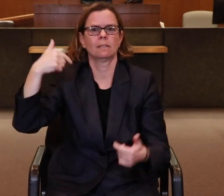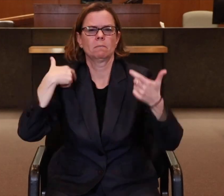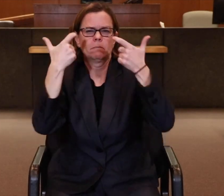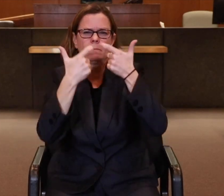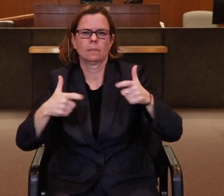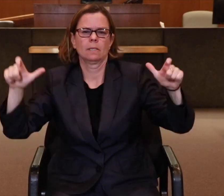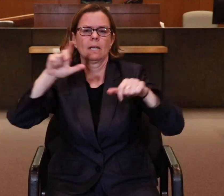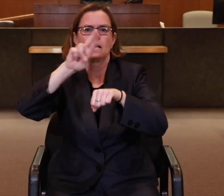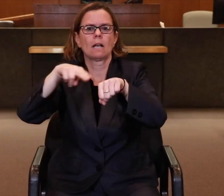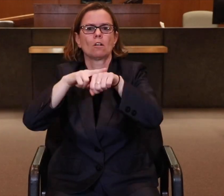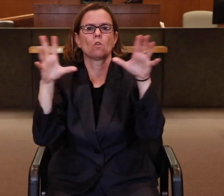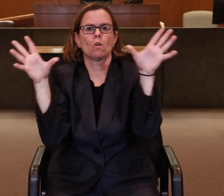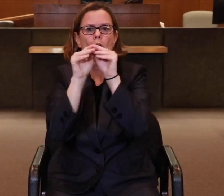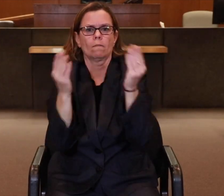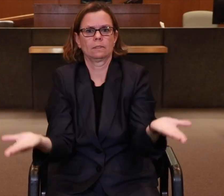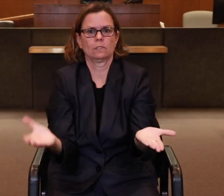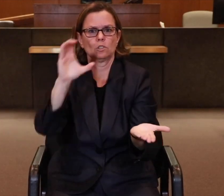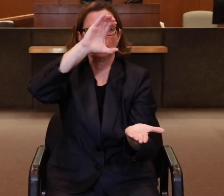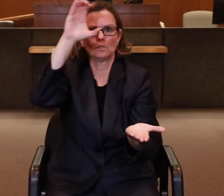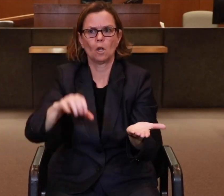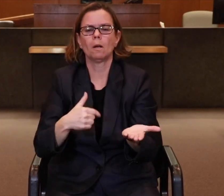was hosting a big national conference in Chicago.